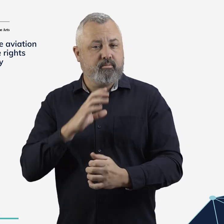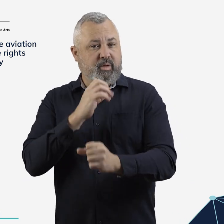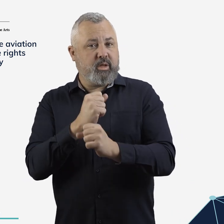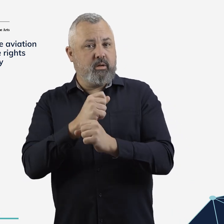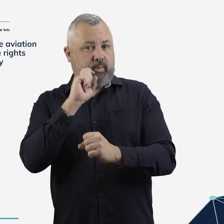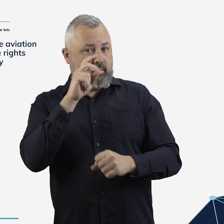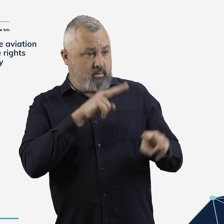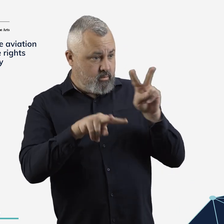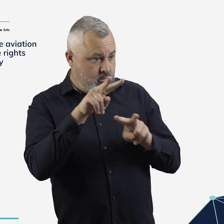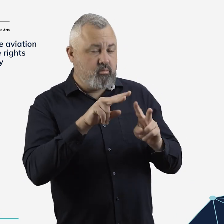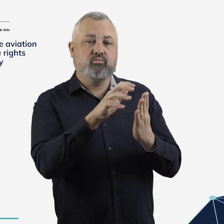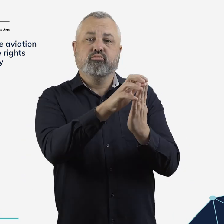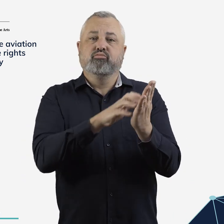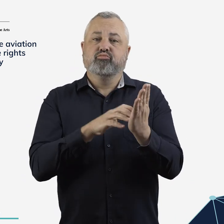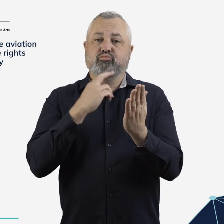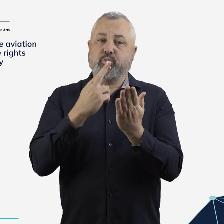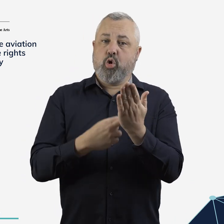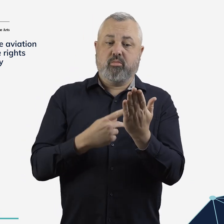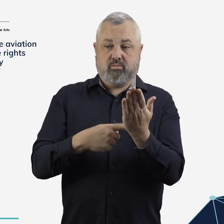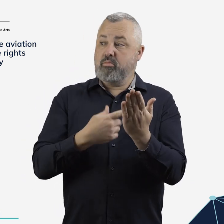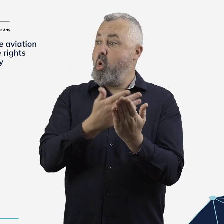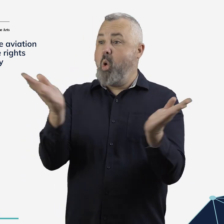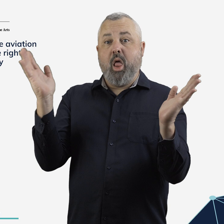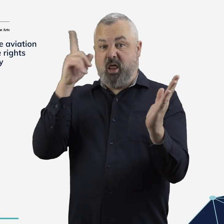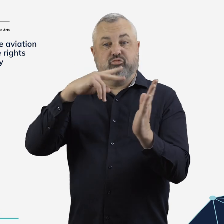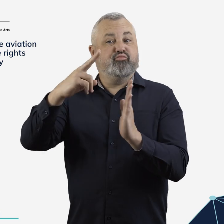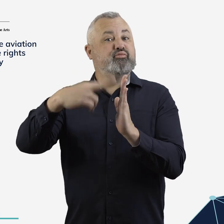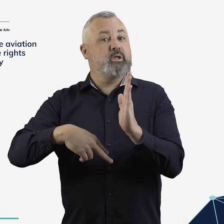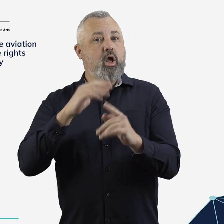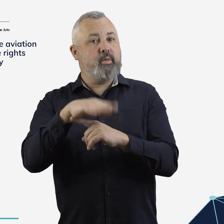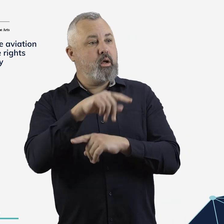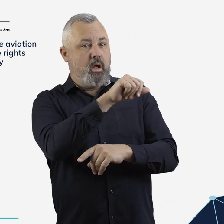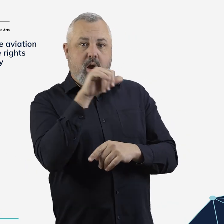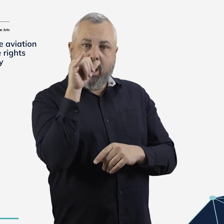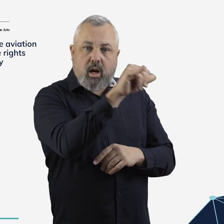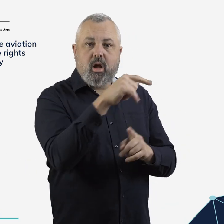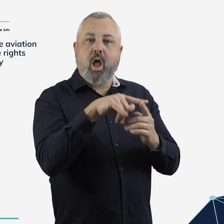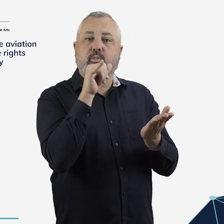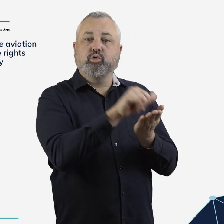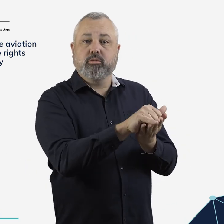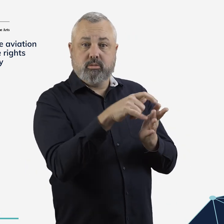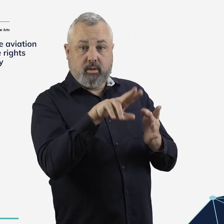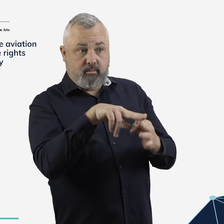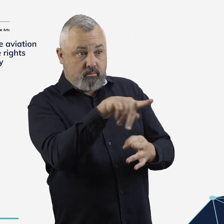The government will publicly report on airline and airport compliance with the new